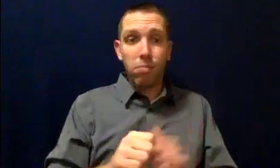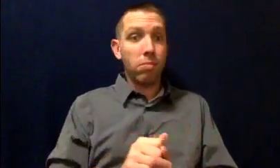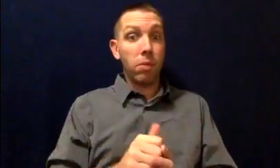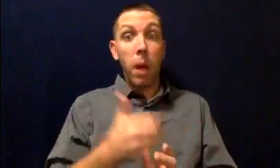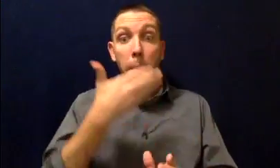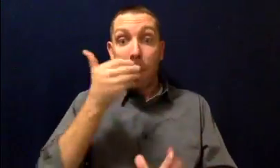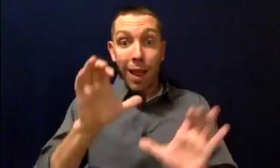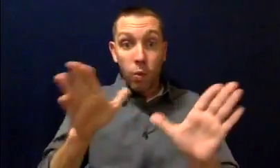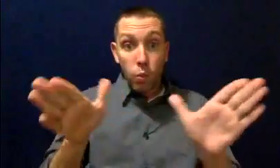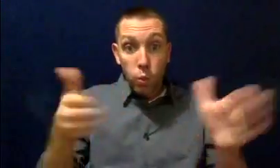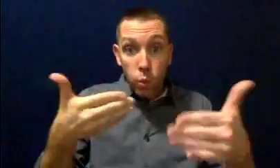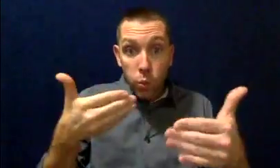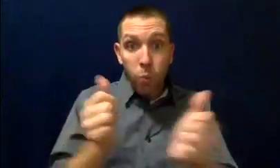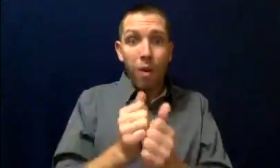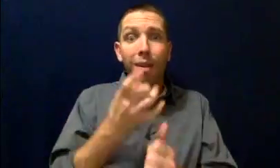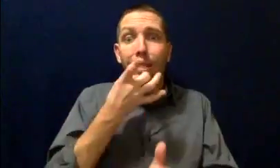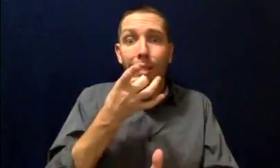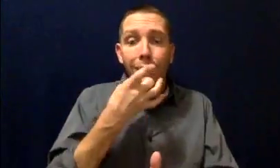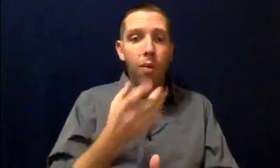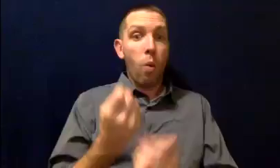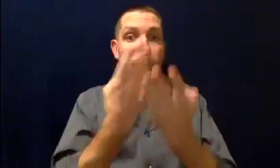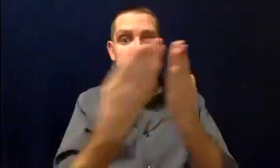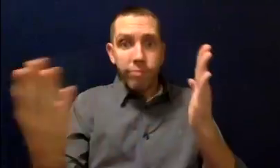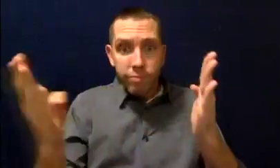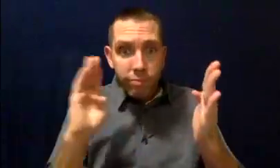and classrooms with good visual accessibility.